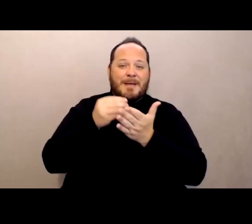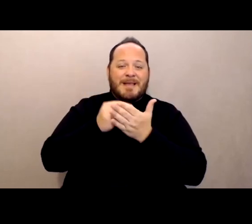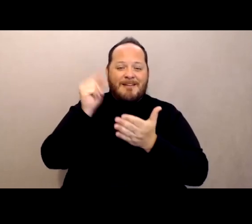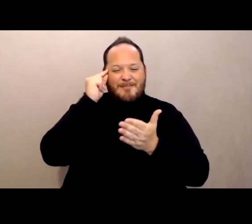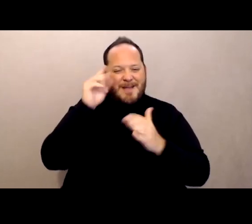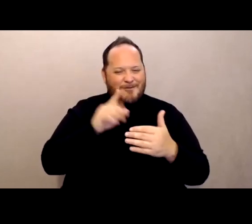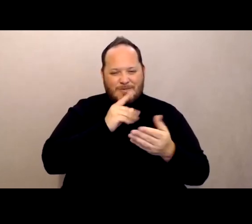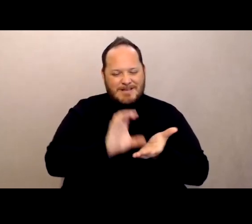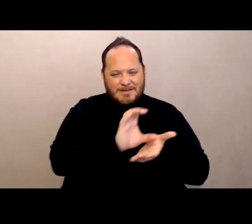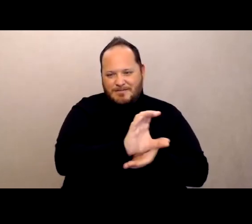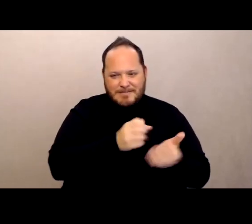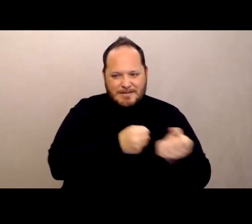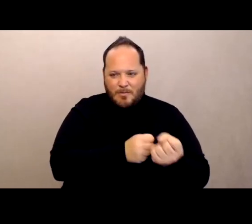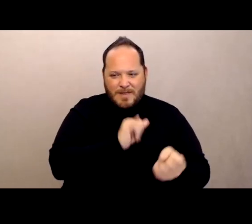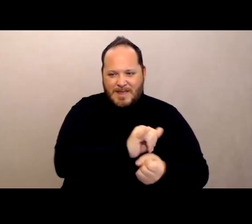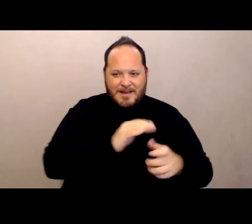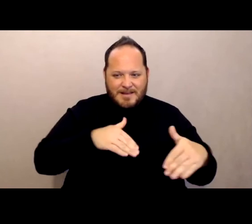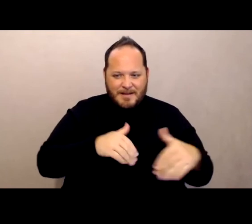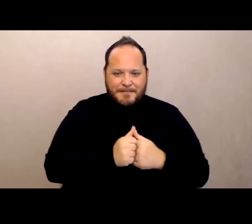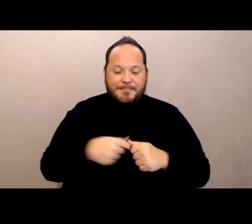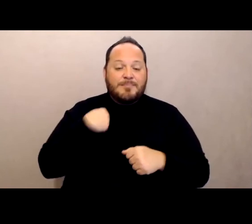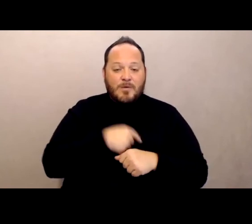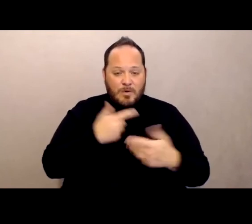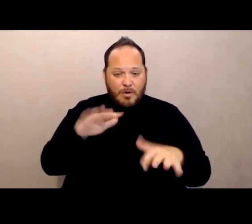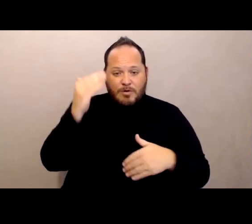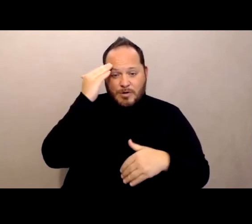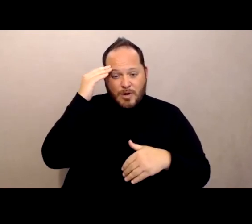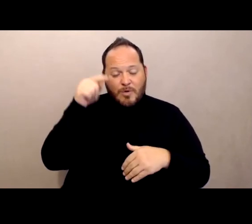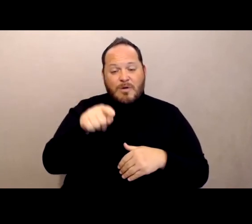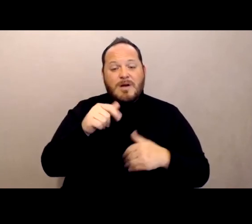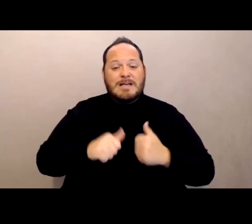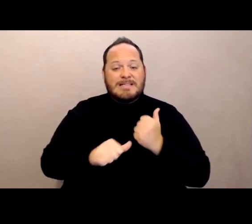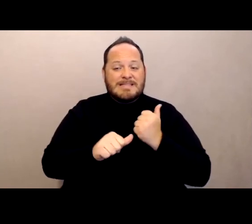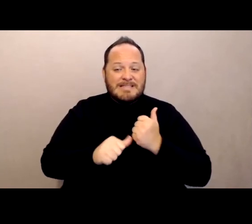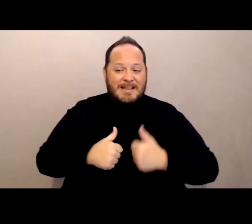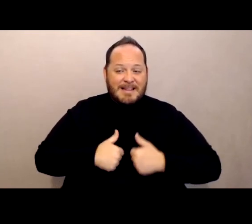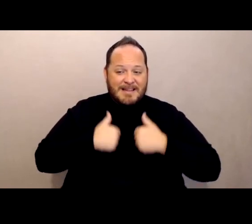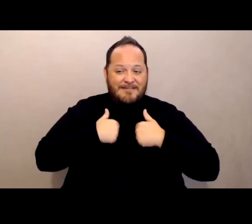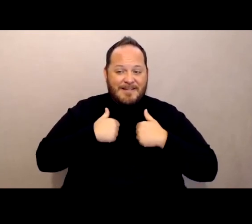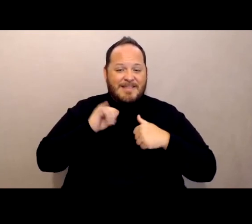we know that assisted living is probably a superior model in terms of being more home-like